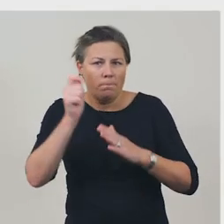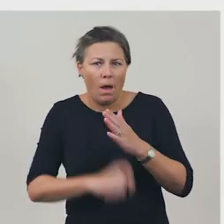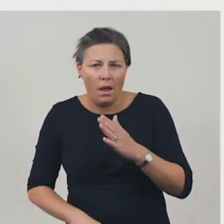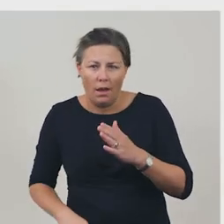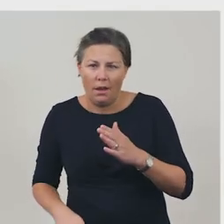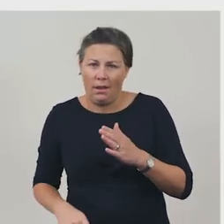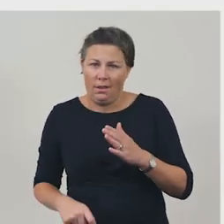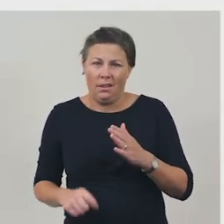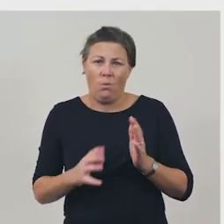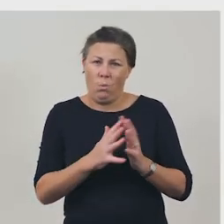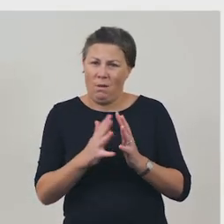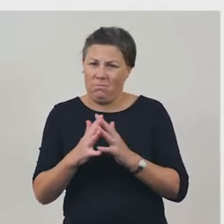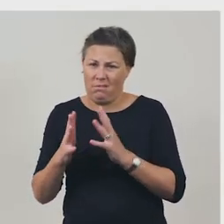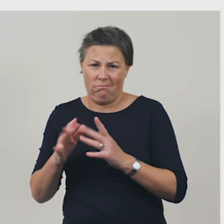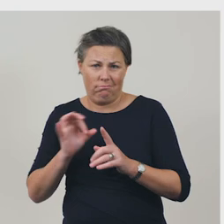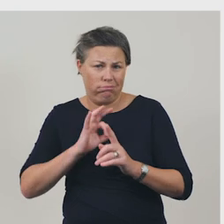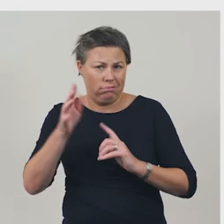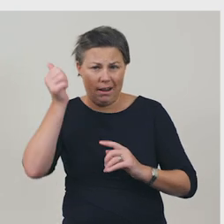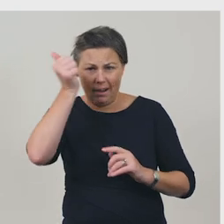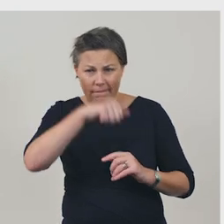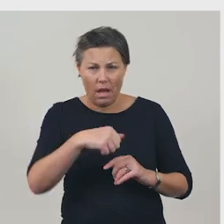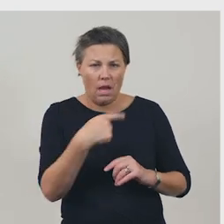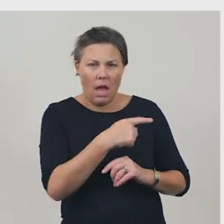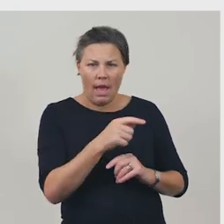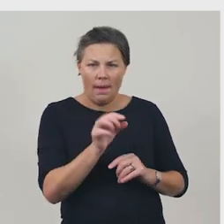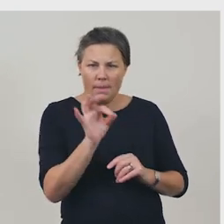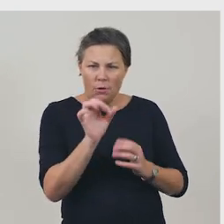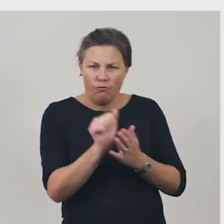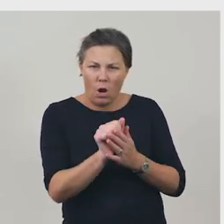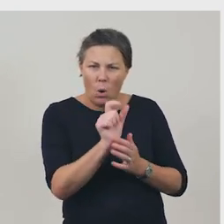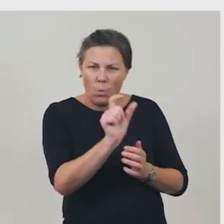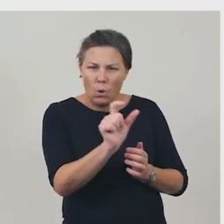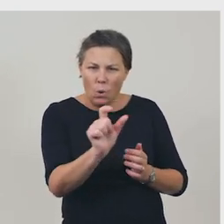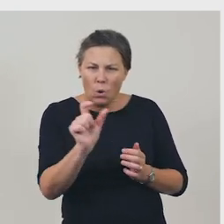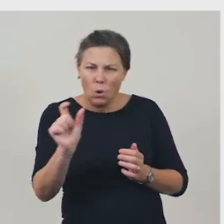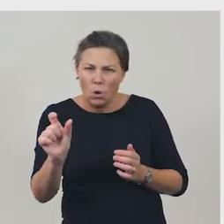They use language features and devices, such as rhyme, alliteration,